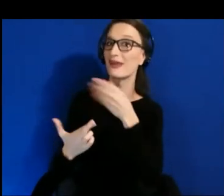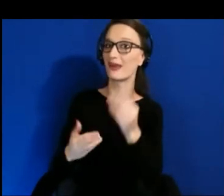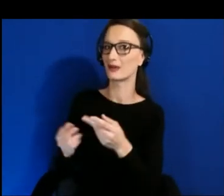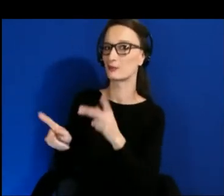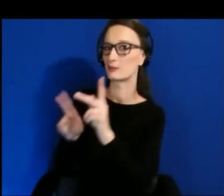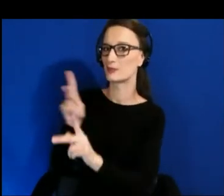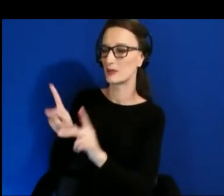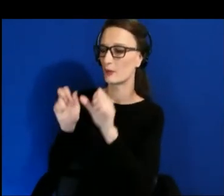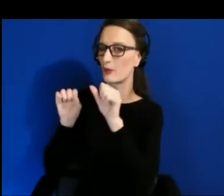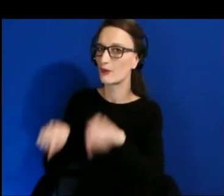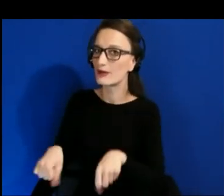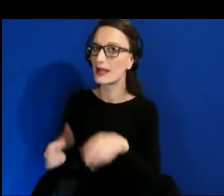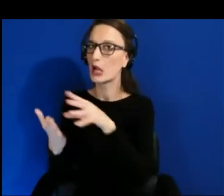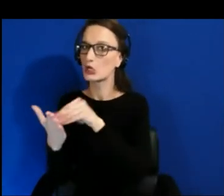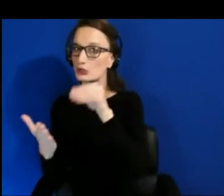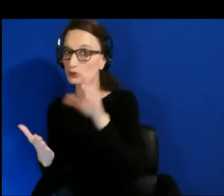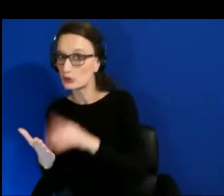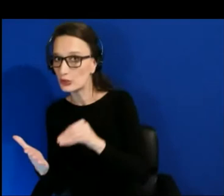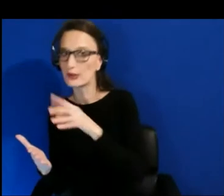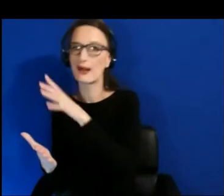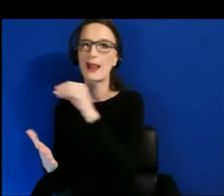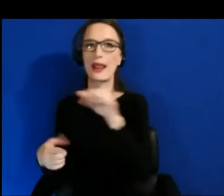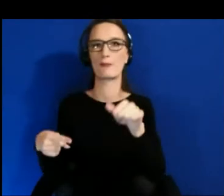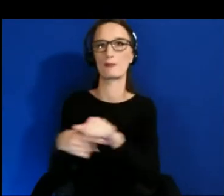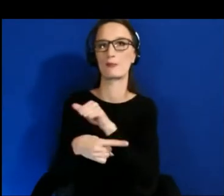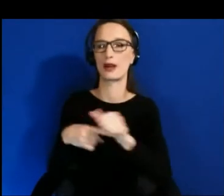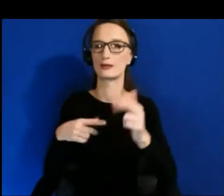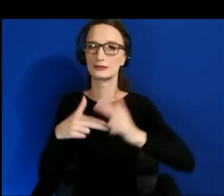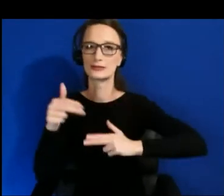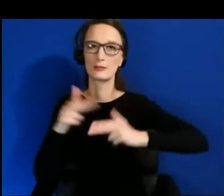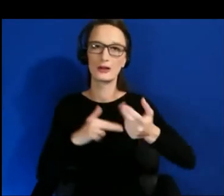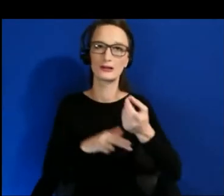practice building XR experiences for all.